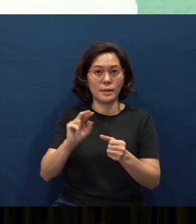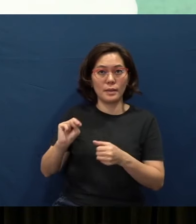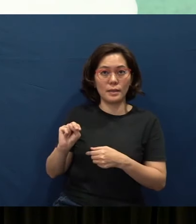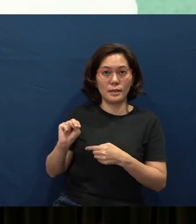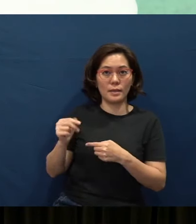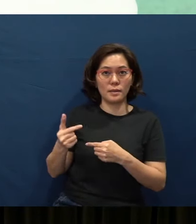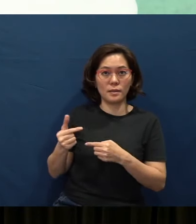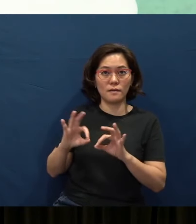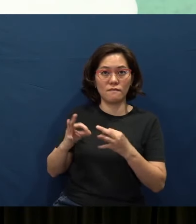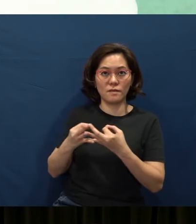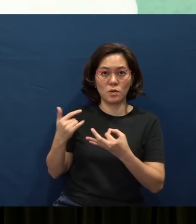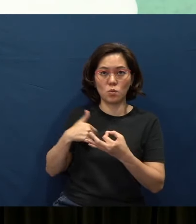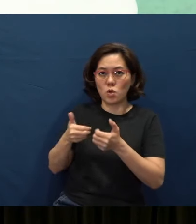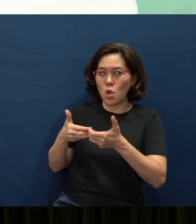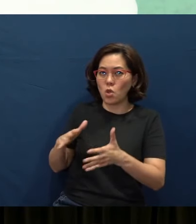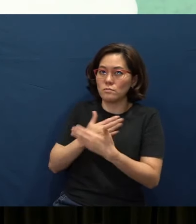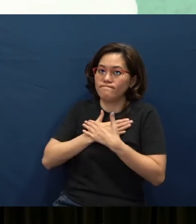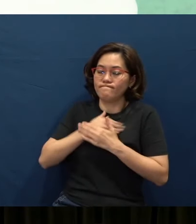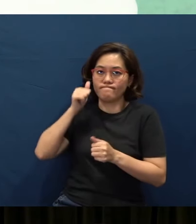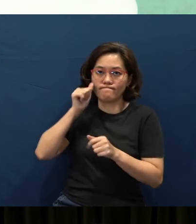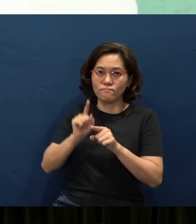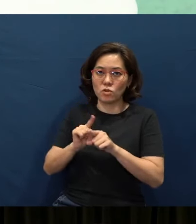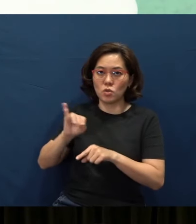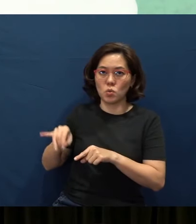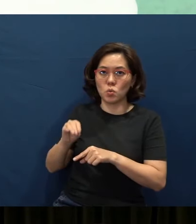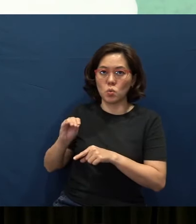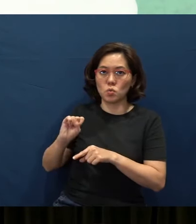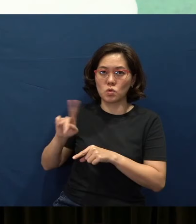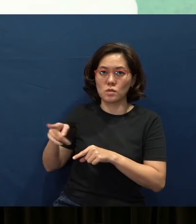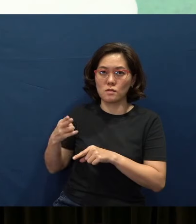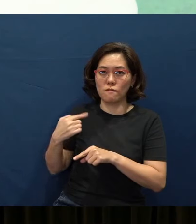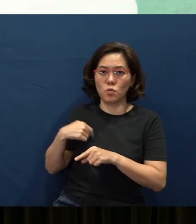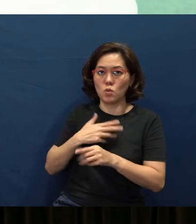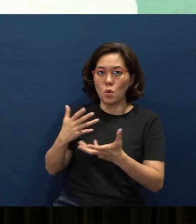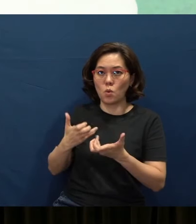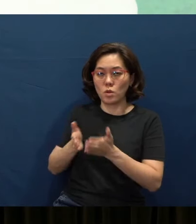We have lost a very dear brother, Joseph, and we just want to pray for Christina and